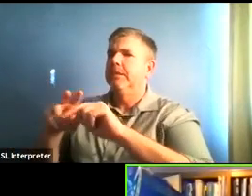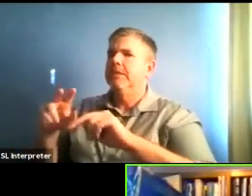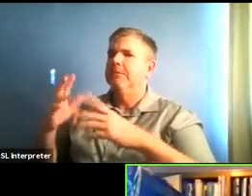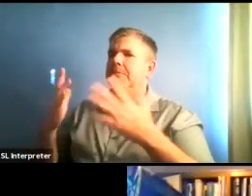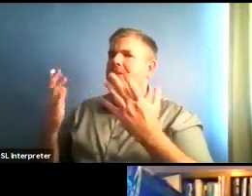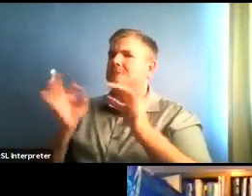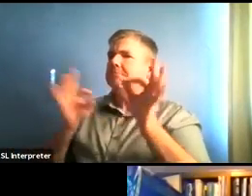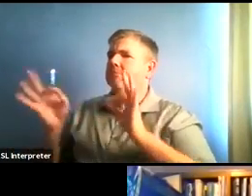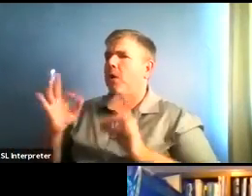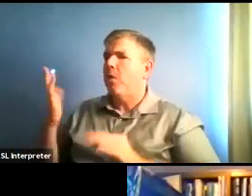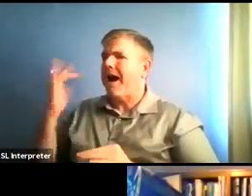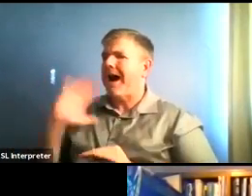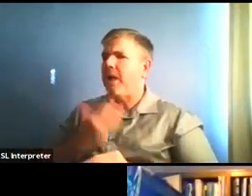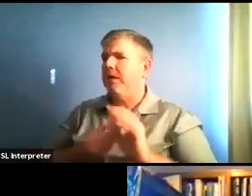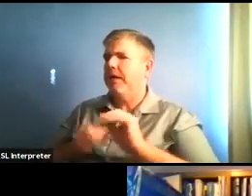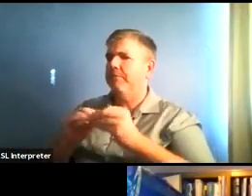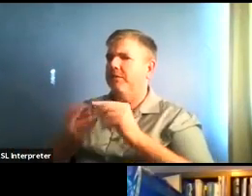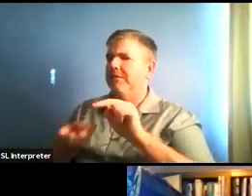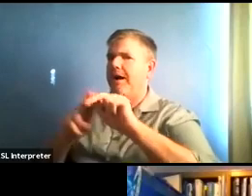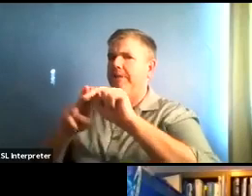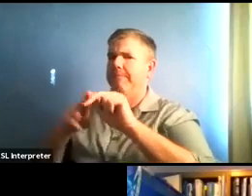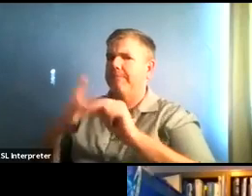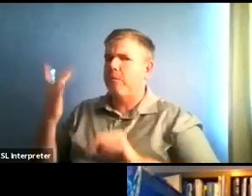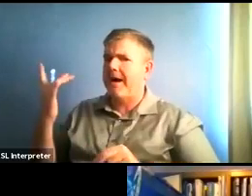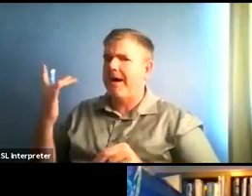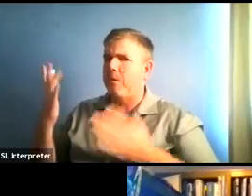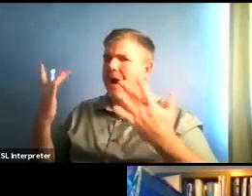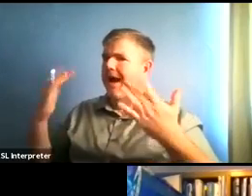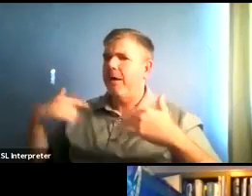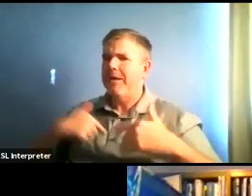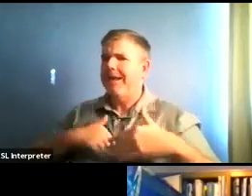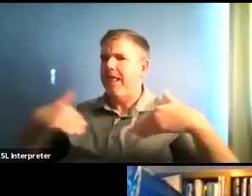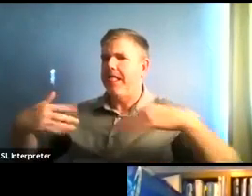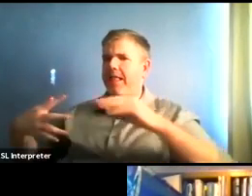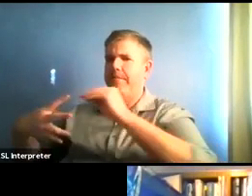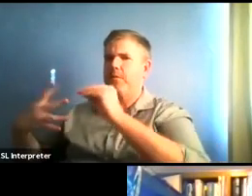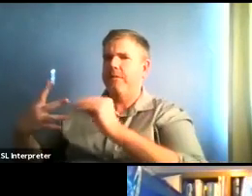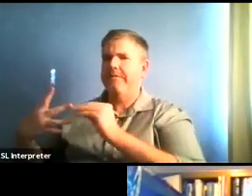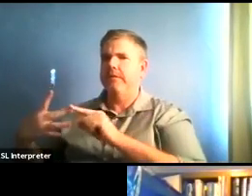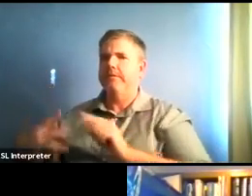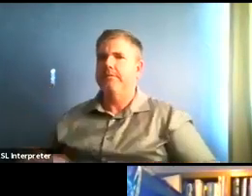Well, I know, Paul, as you just noted, our numbers are actually going down for the past two weeks as I just presented.